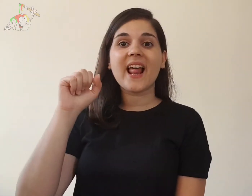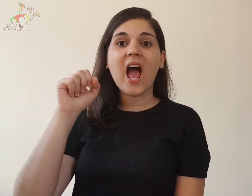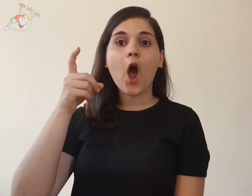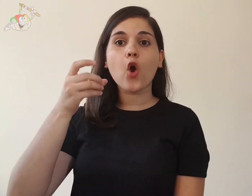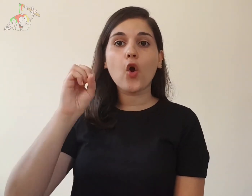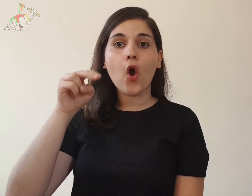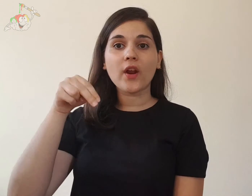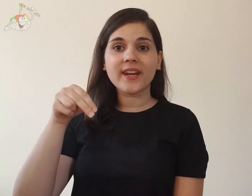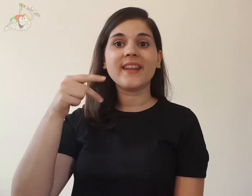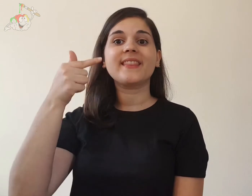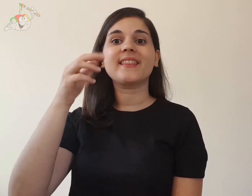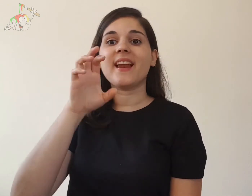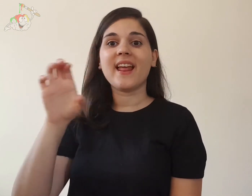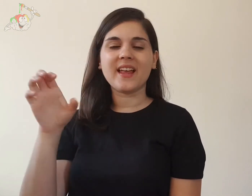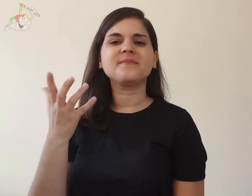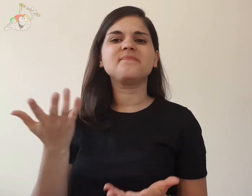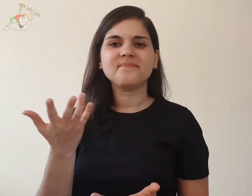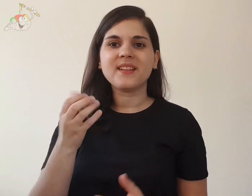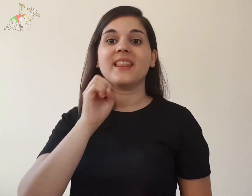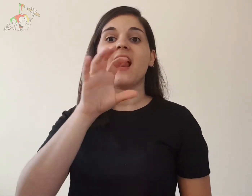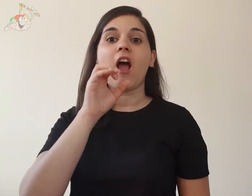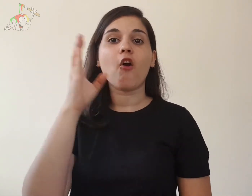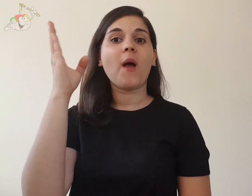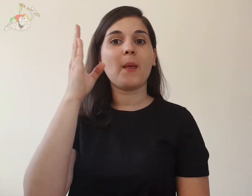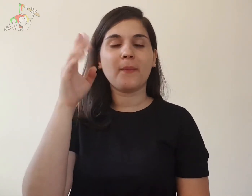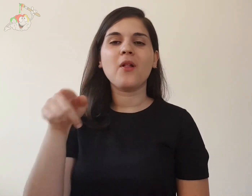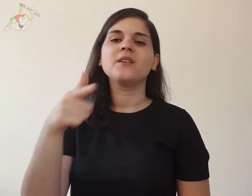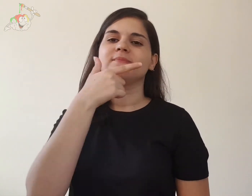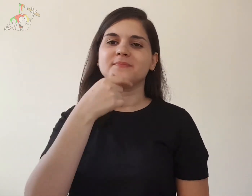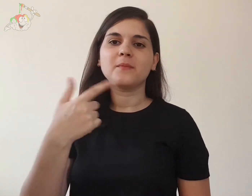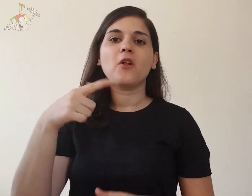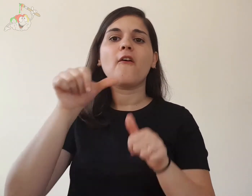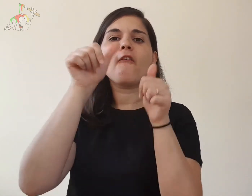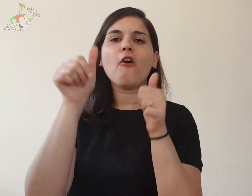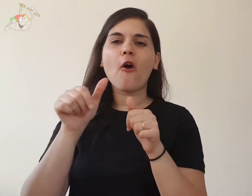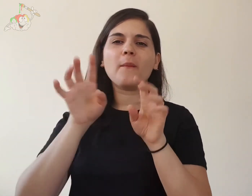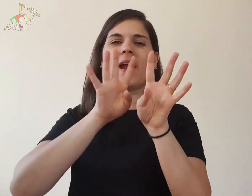Dragon Tree, the dragon tree, is beautiful because from the shape of the branches